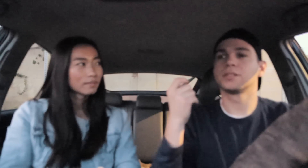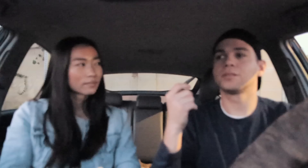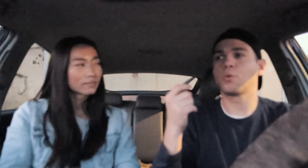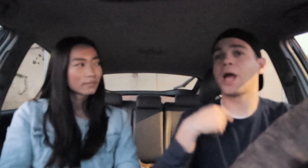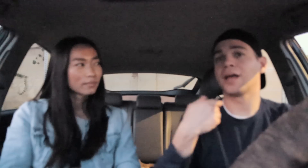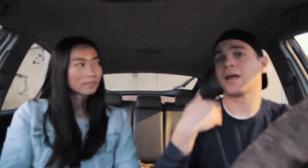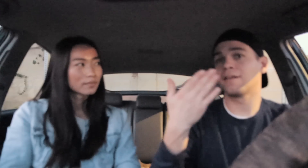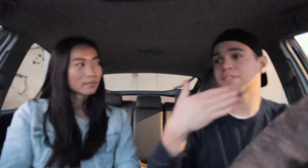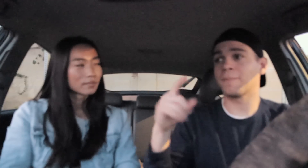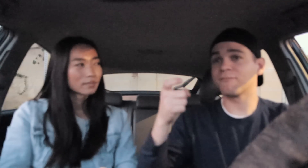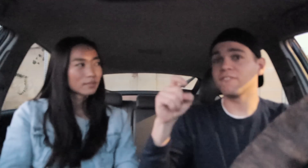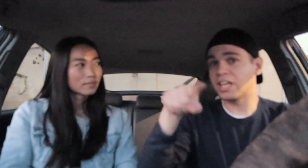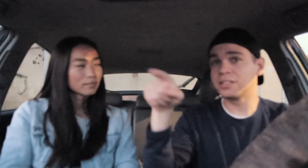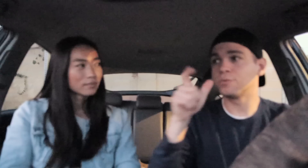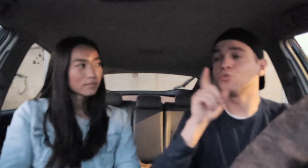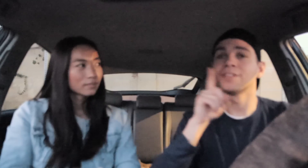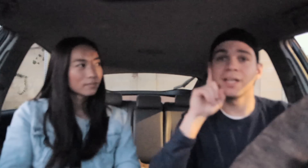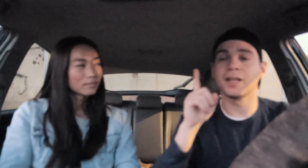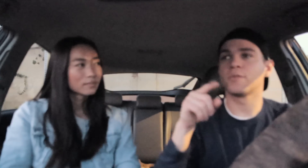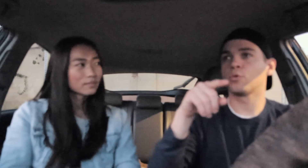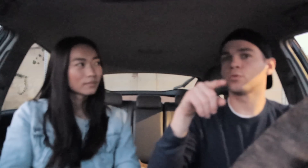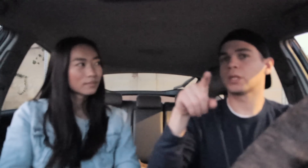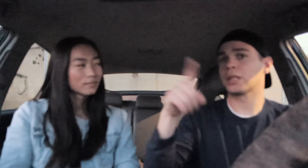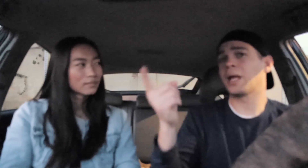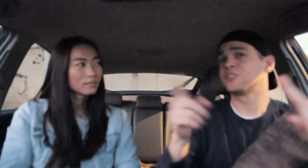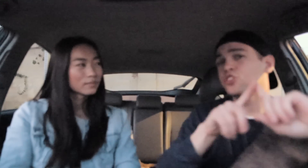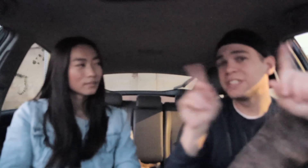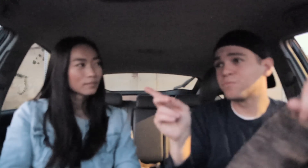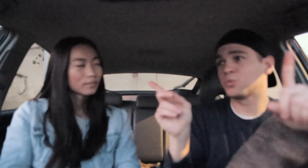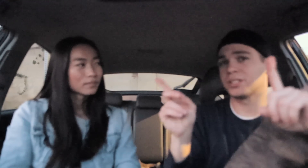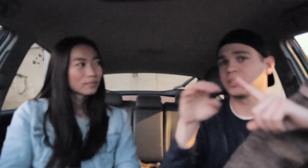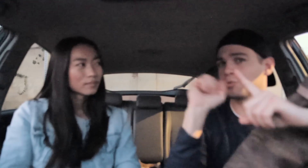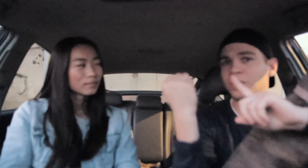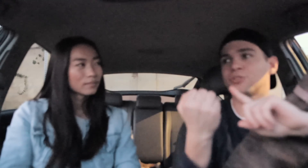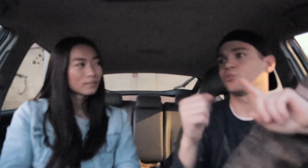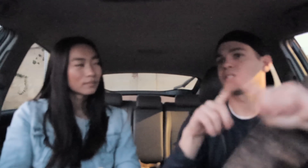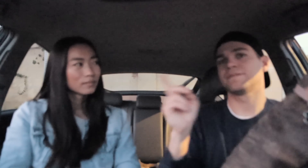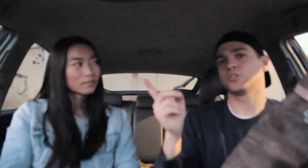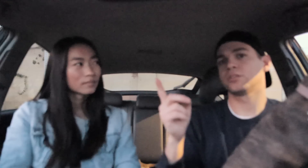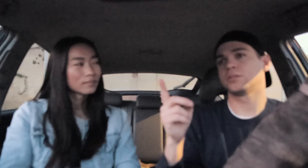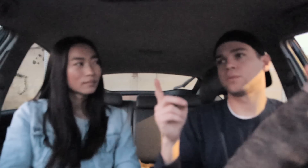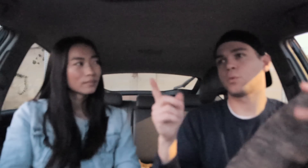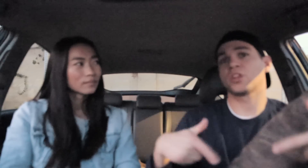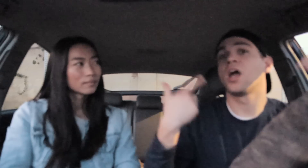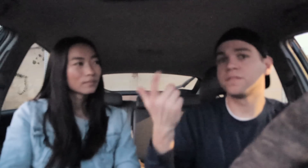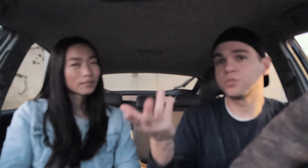because I have some friends who are deaf they're in a different situation they have different lives